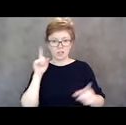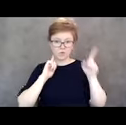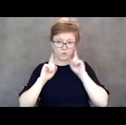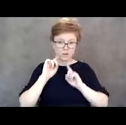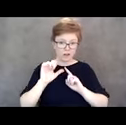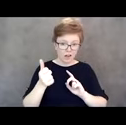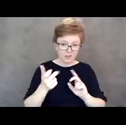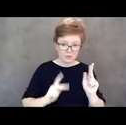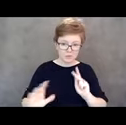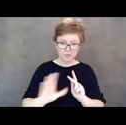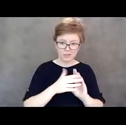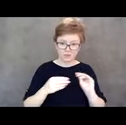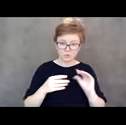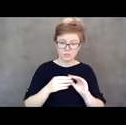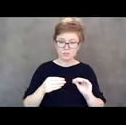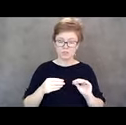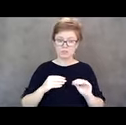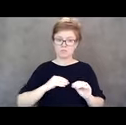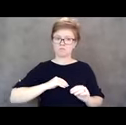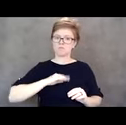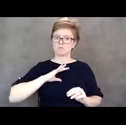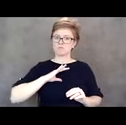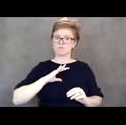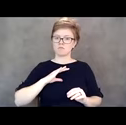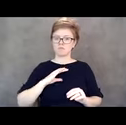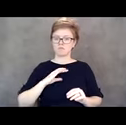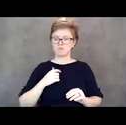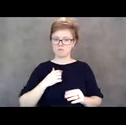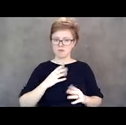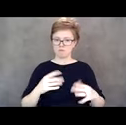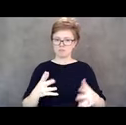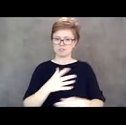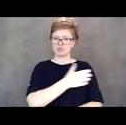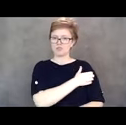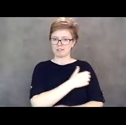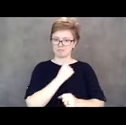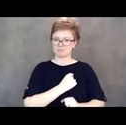Originally I felt like I was just kind of yelling into the void and complaining, but,